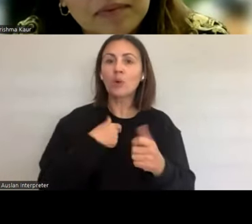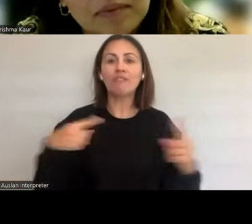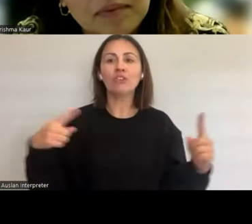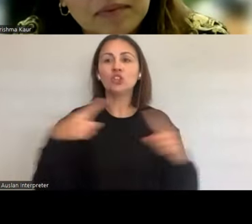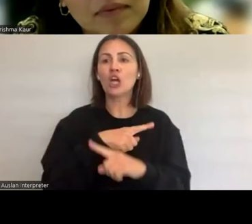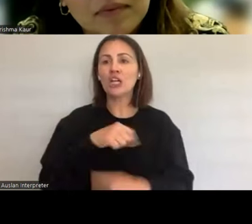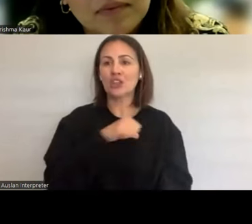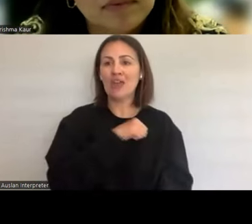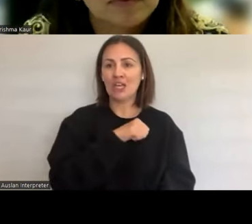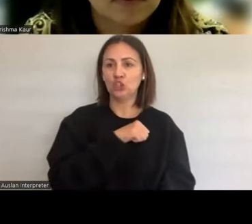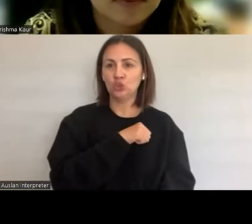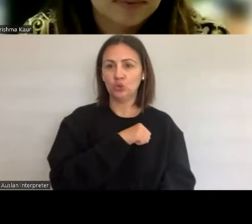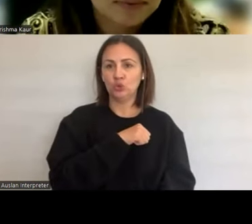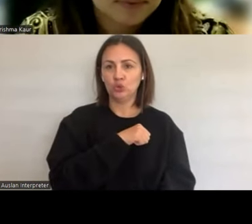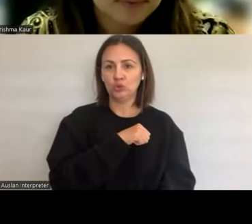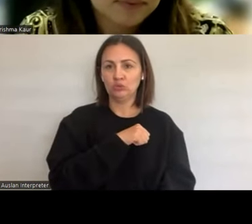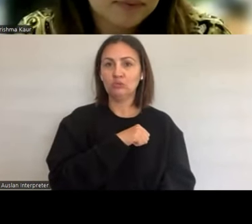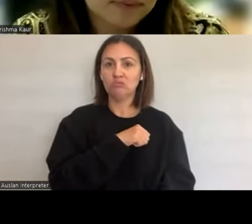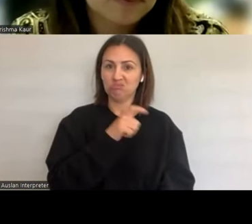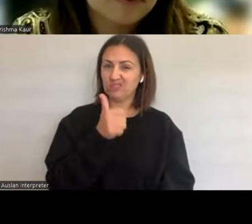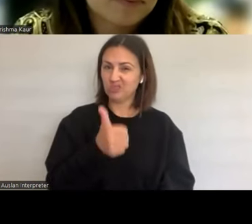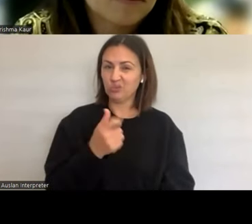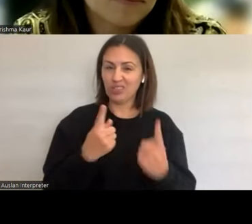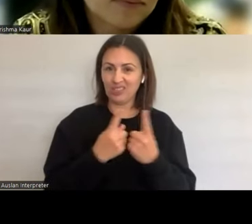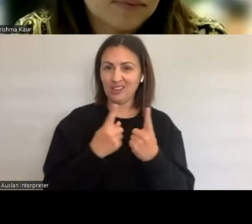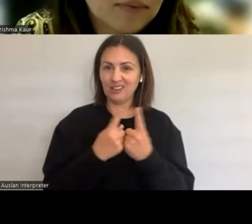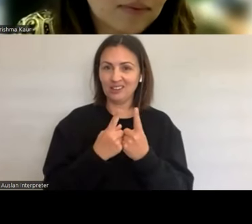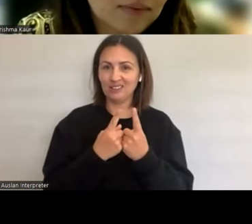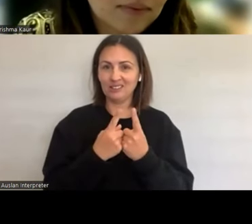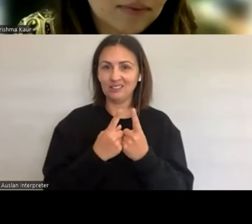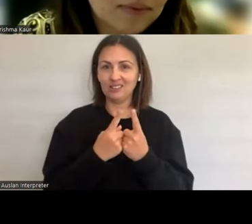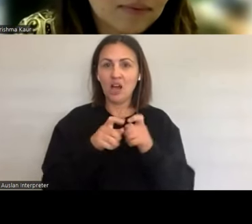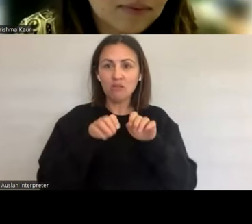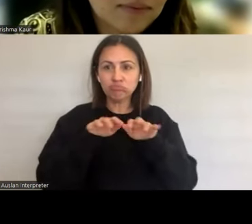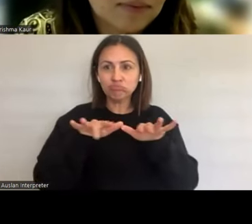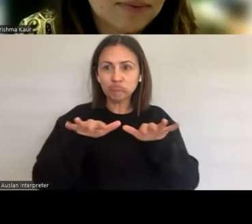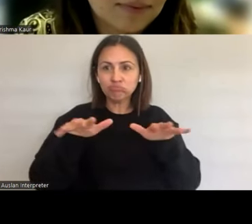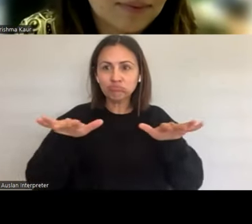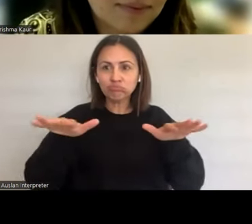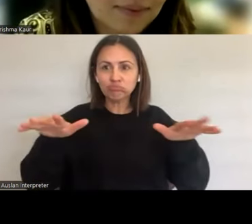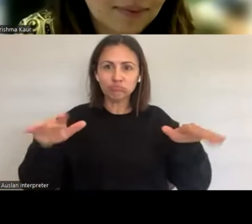sex. And it's had a really far-reaching health issue or impact on our health.